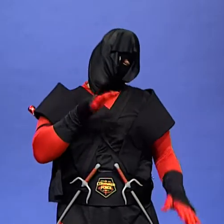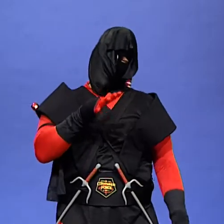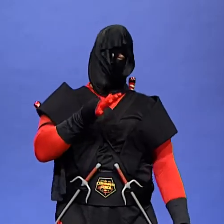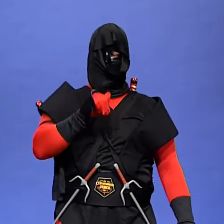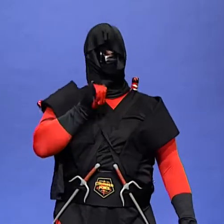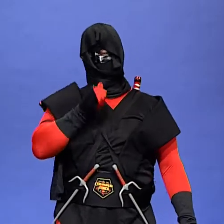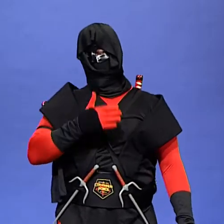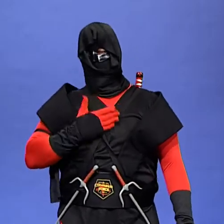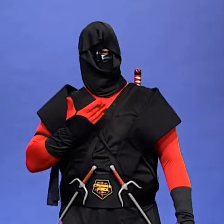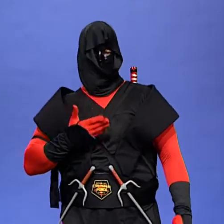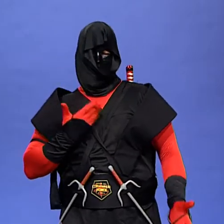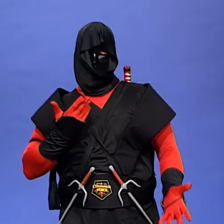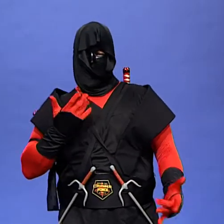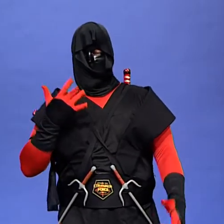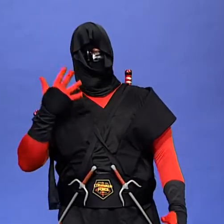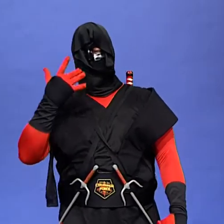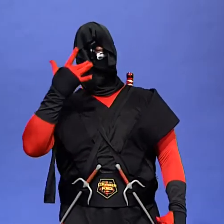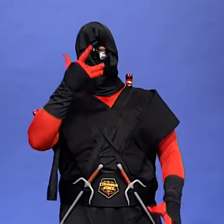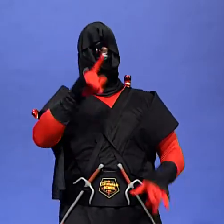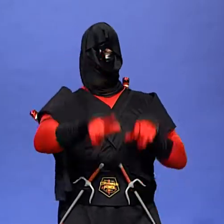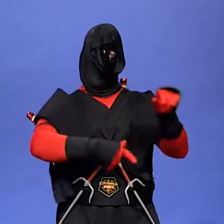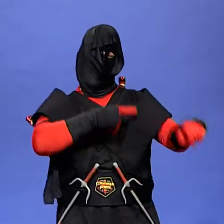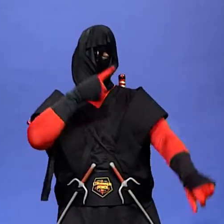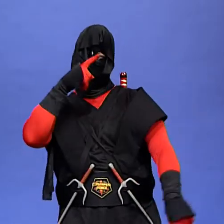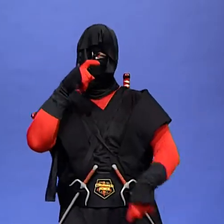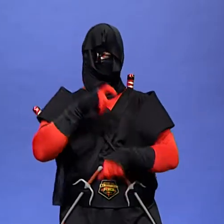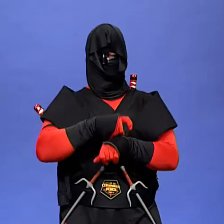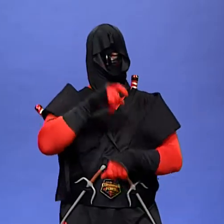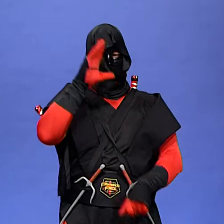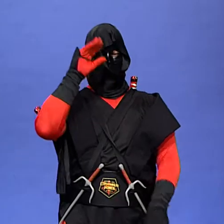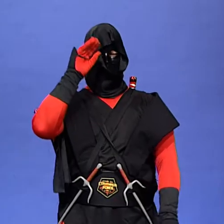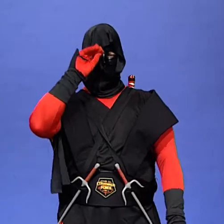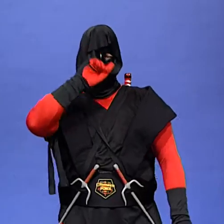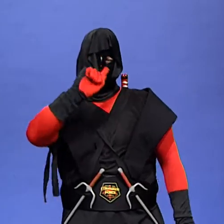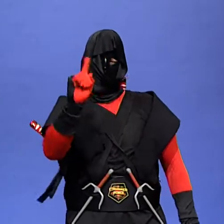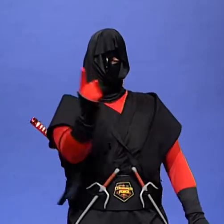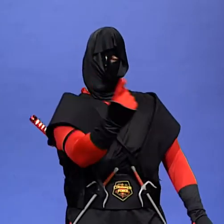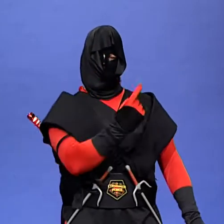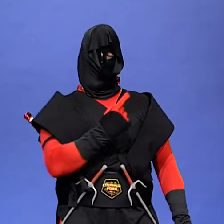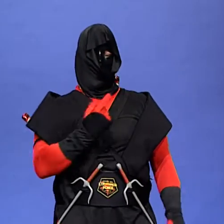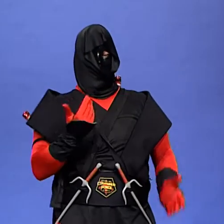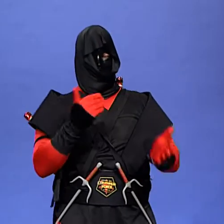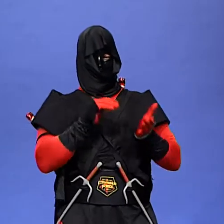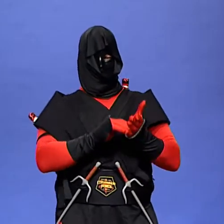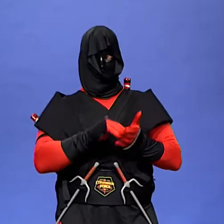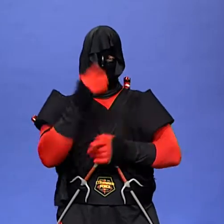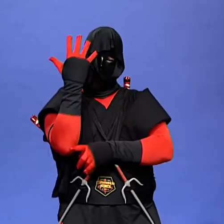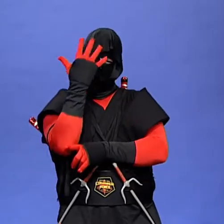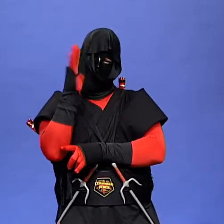and after a long time the boy came back again I am sorry boy said the tree